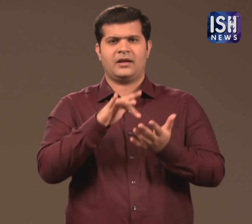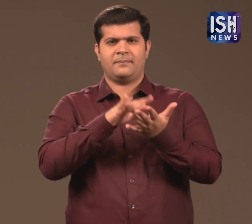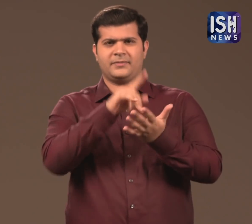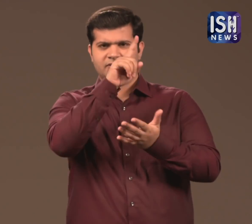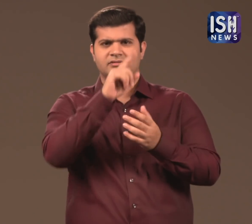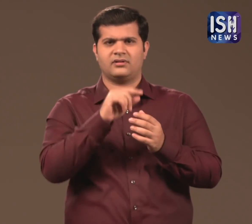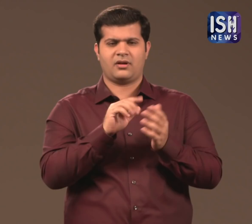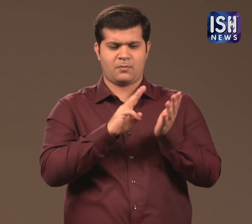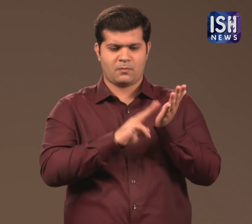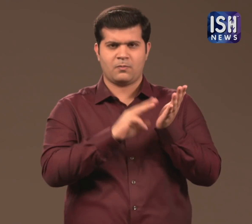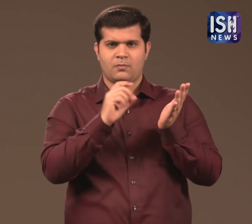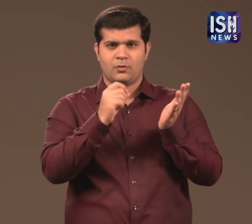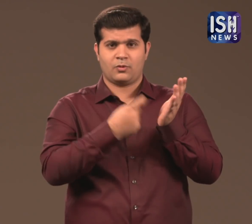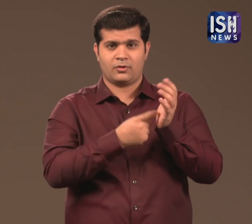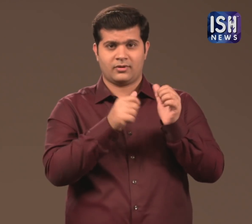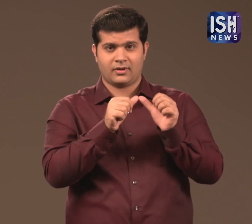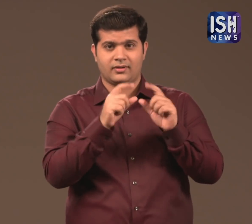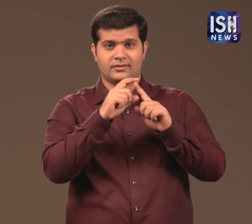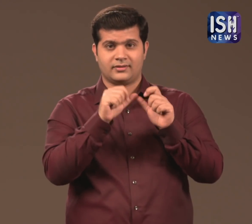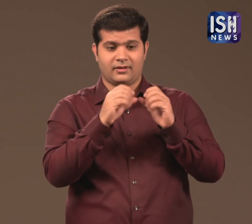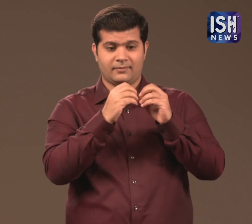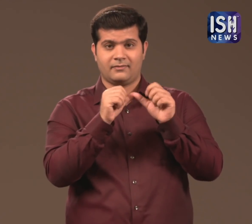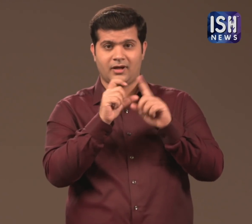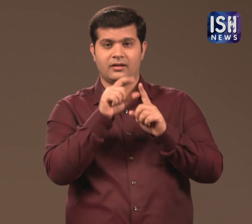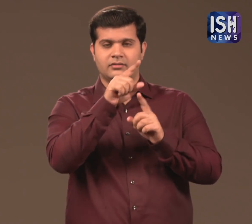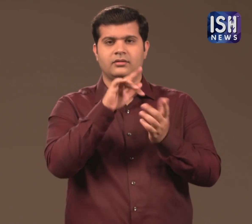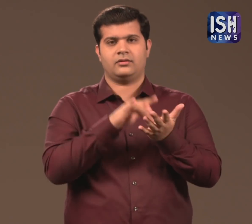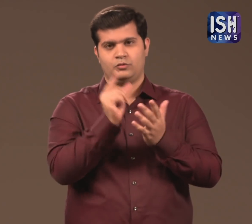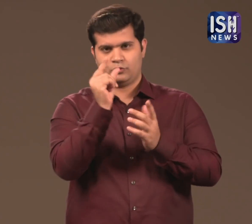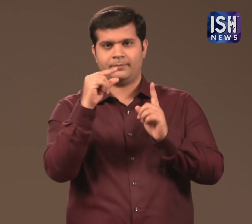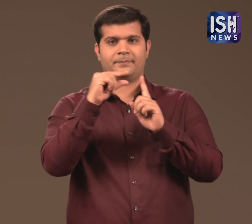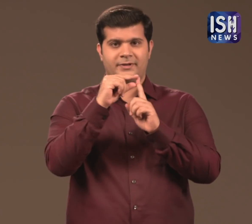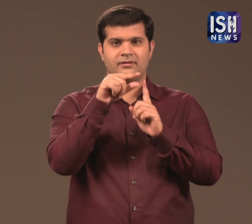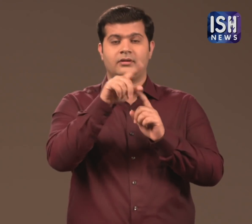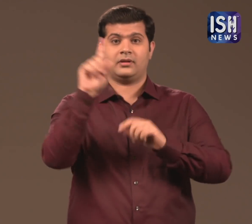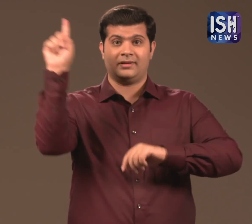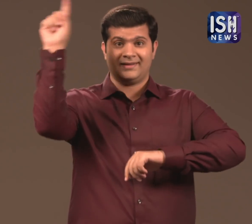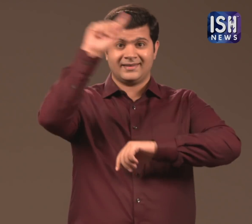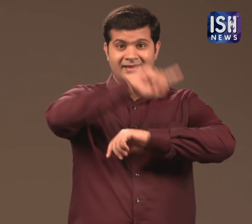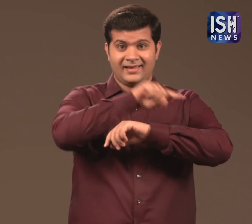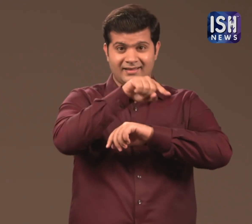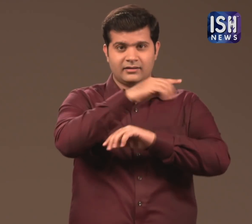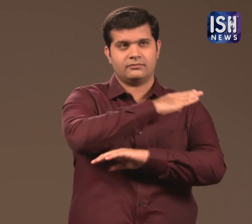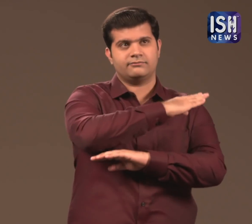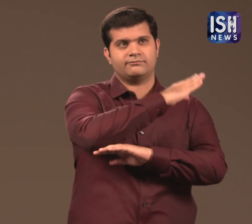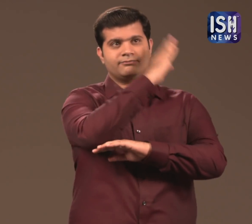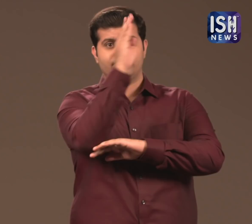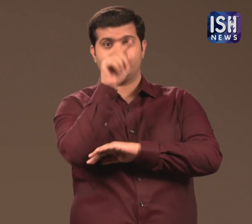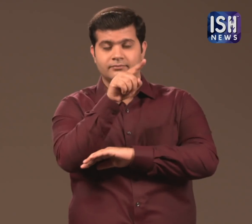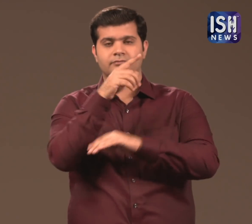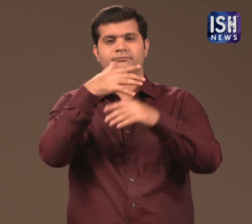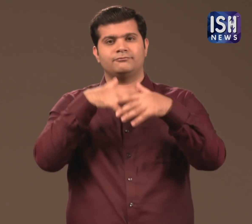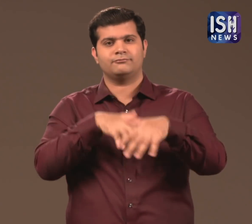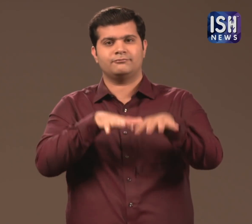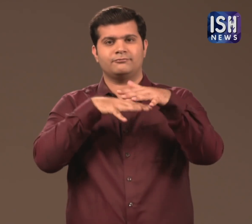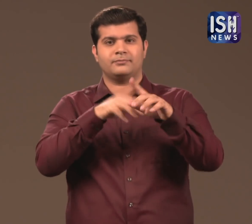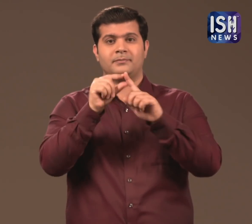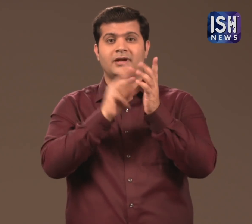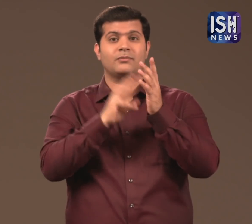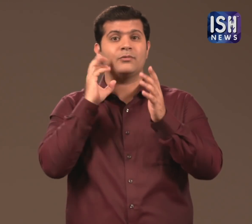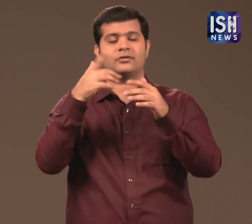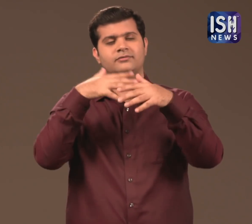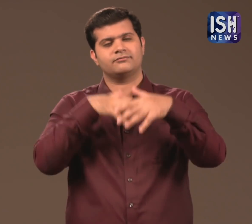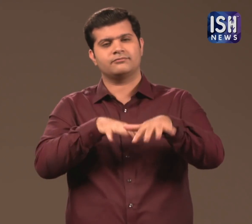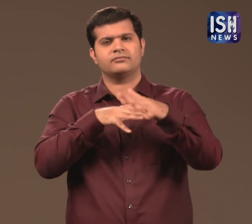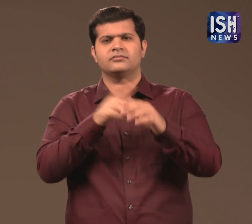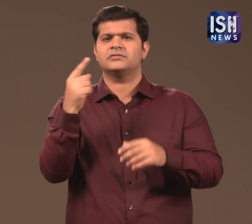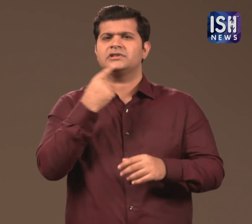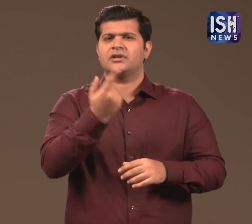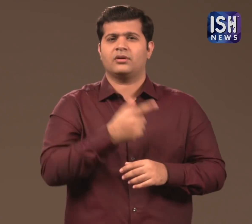Later in the day, in Moradabad, Uttar Pradesh at a rally, PM Modi claimed that,